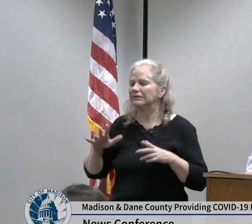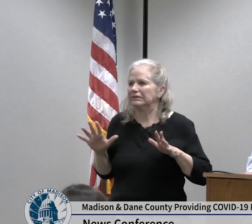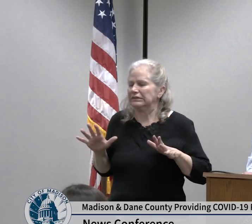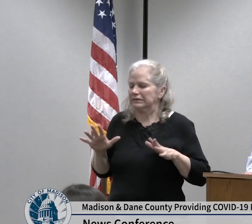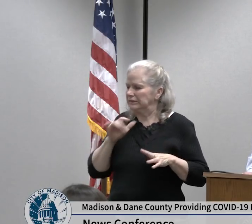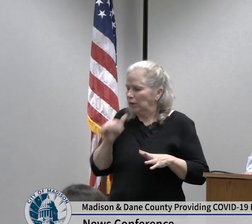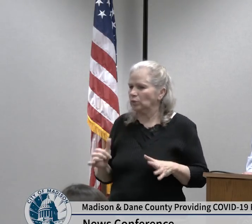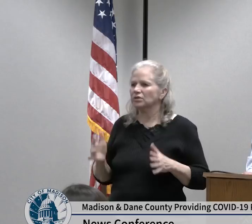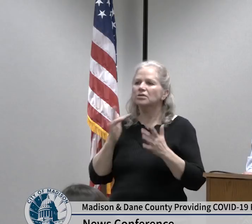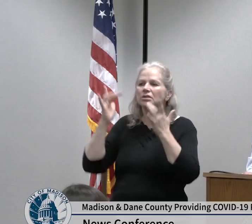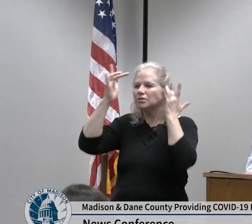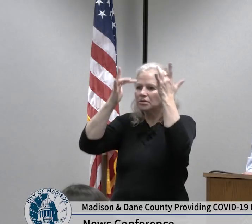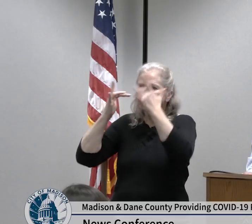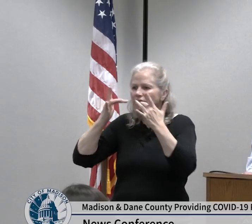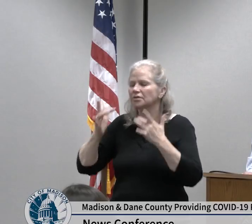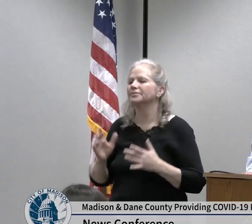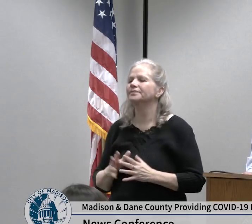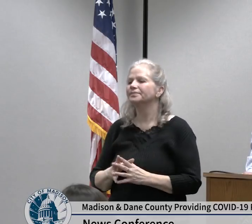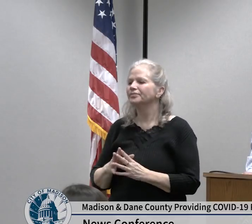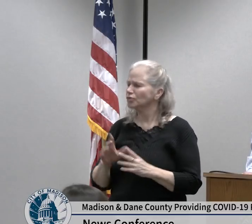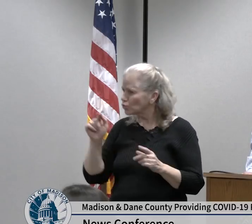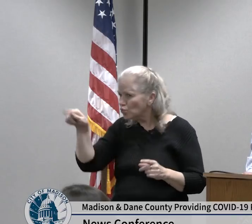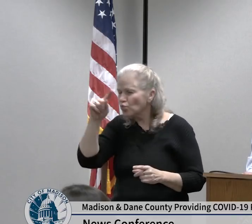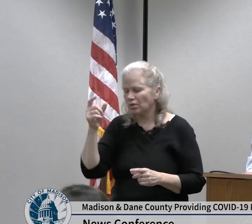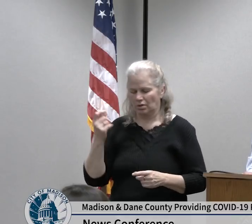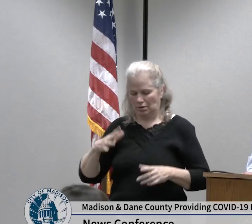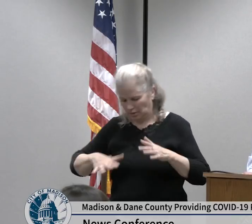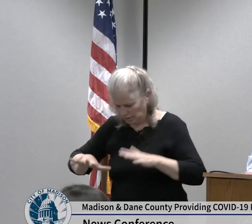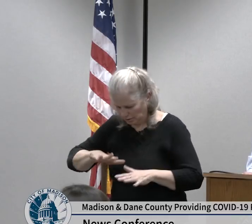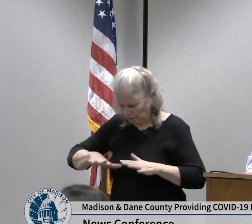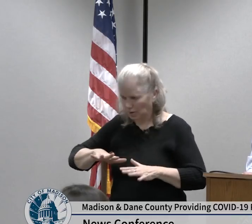awareness that humans touch their face very frequently and and to do anything